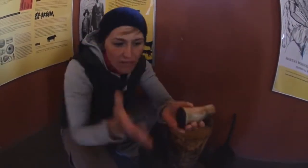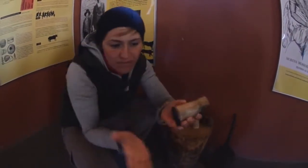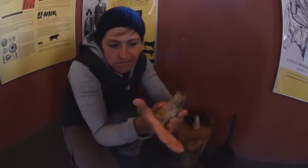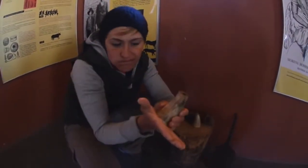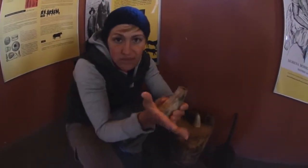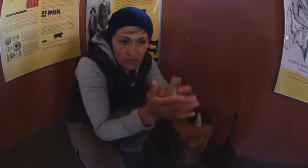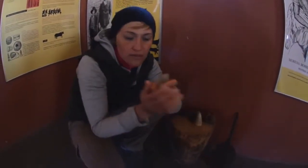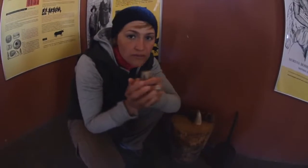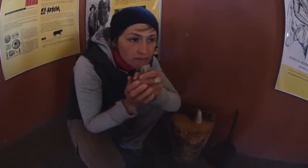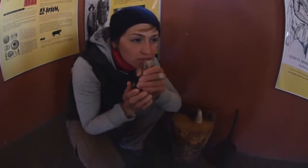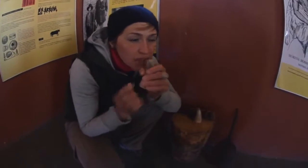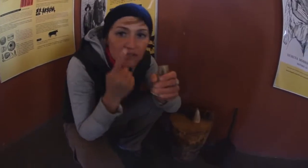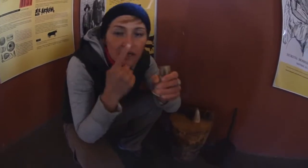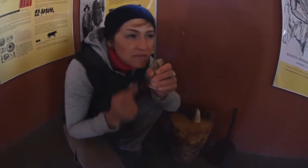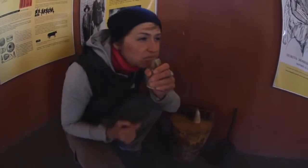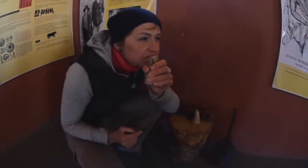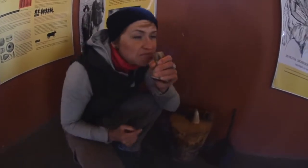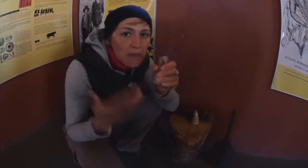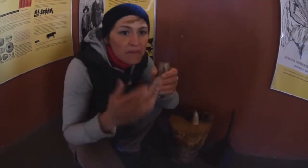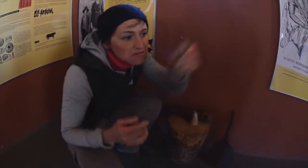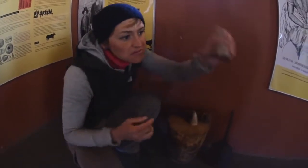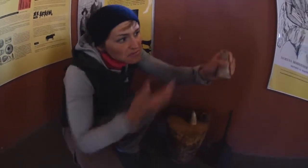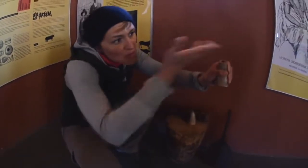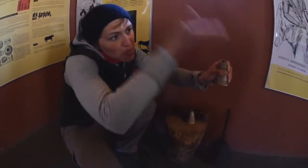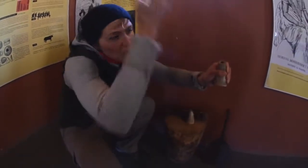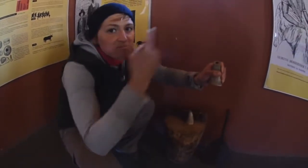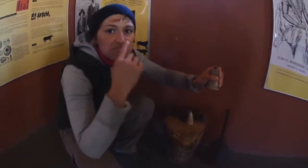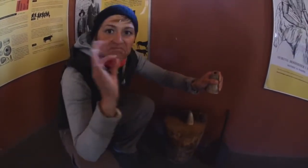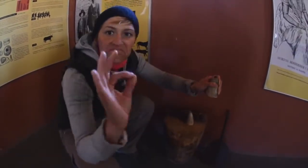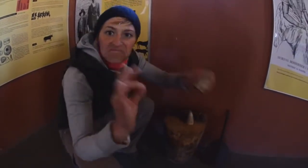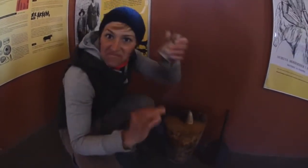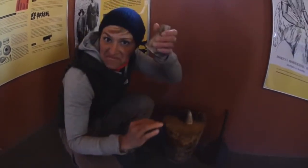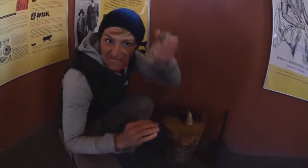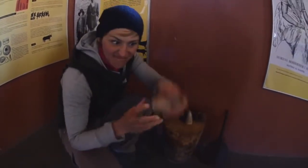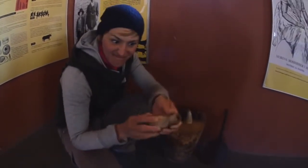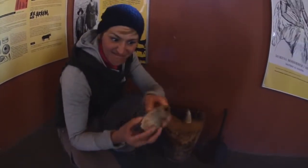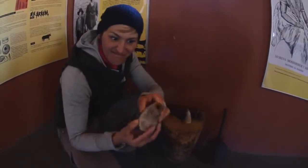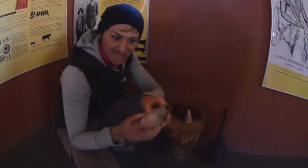used as a fragrance holder, filling the top and sealing the bottom, leaving it out to